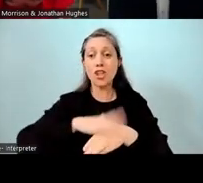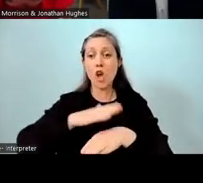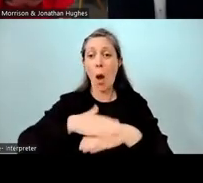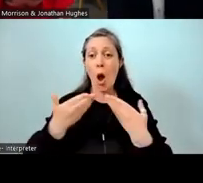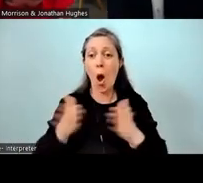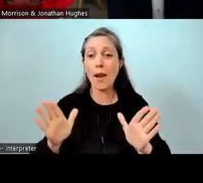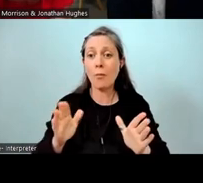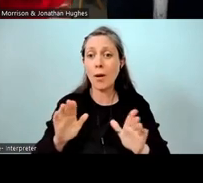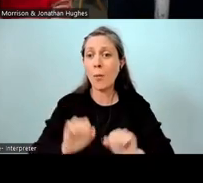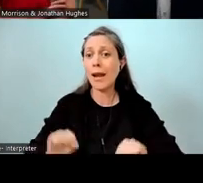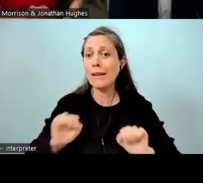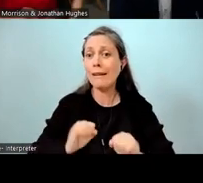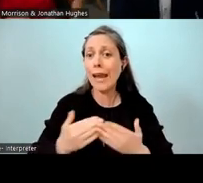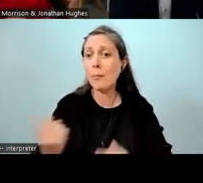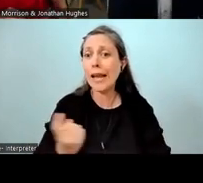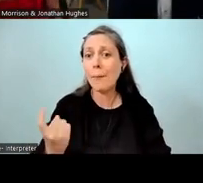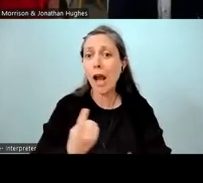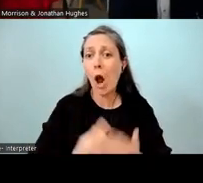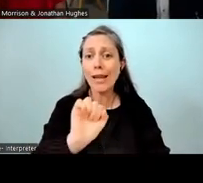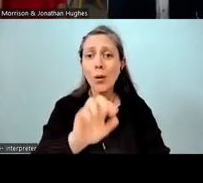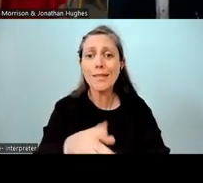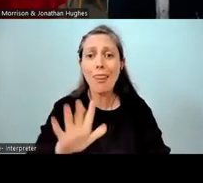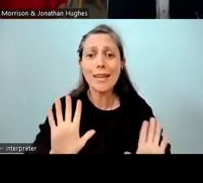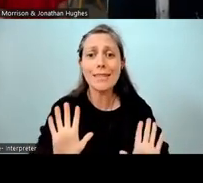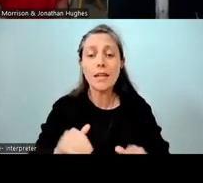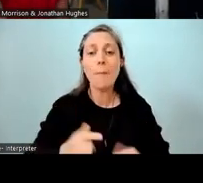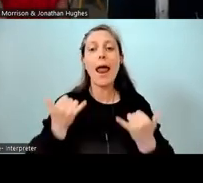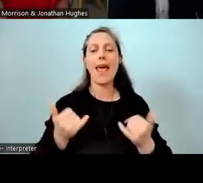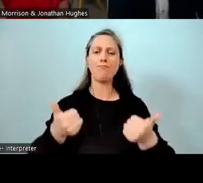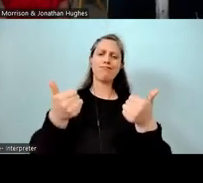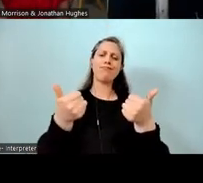besides Stacey's son. But yeah, now it's great. I mean obviously we've got that great relationship